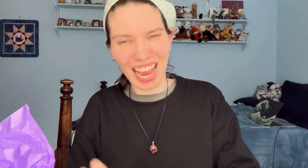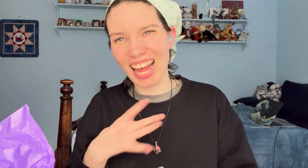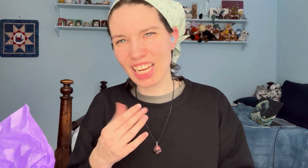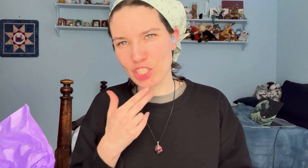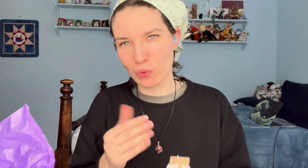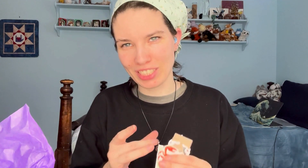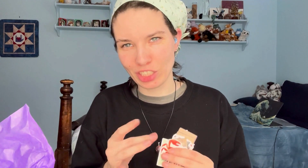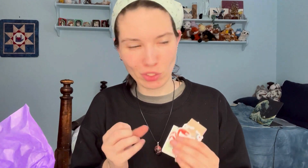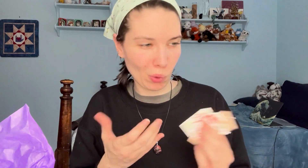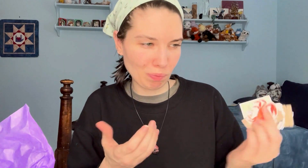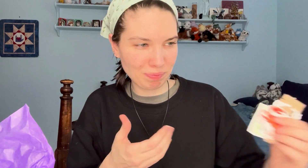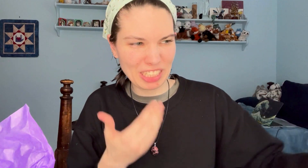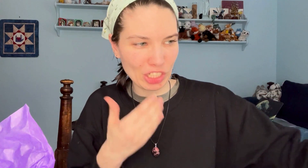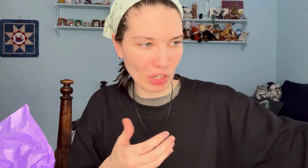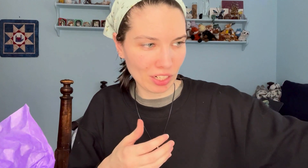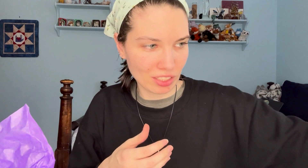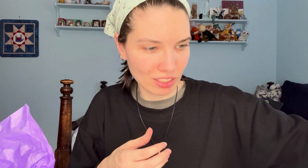I like cute stickers, so that's good